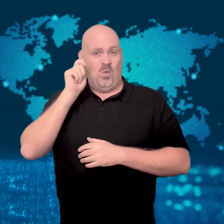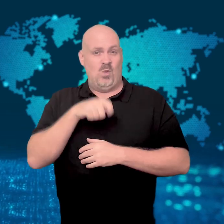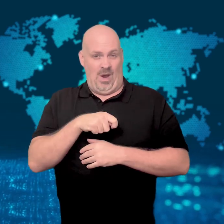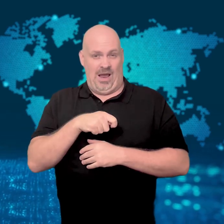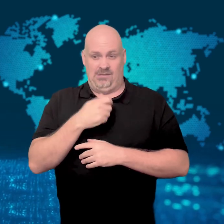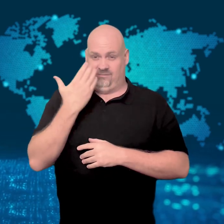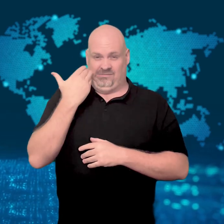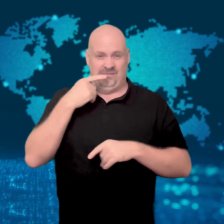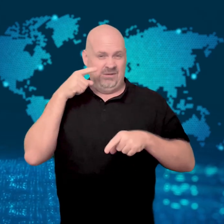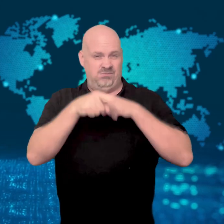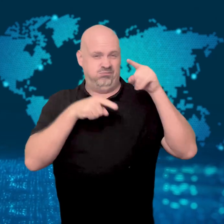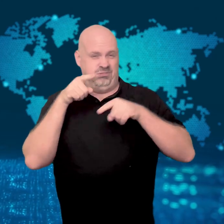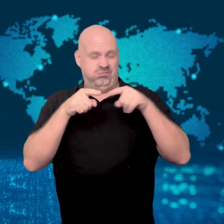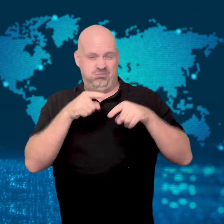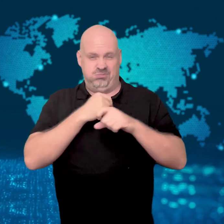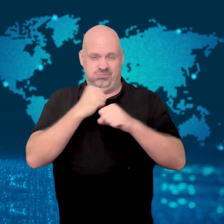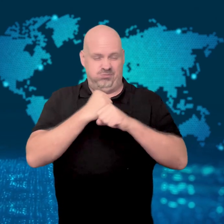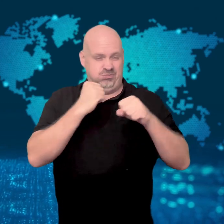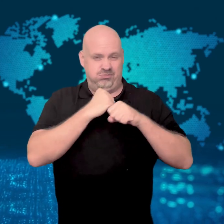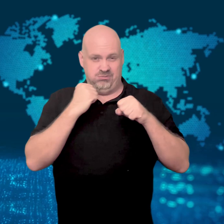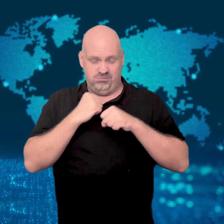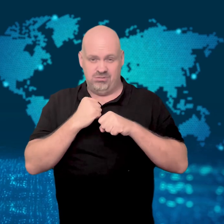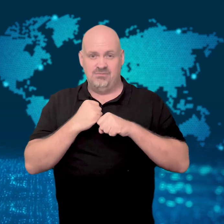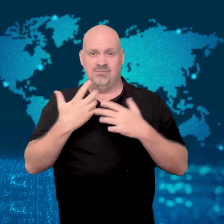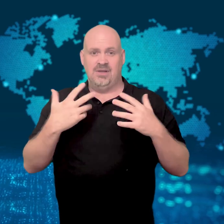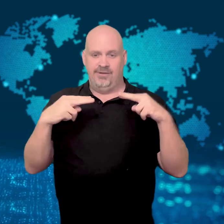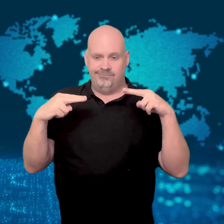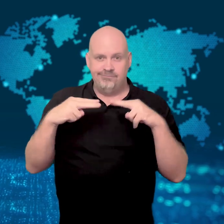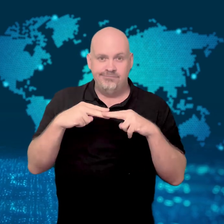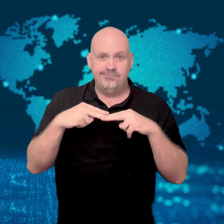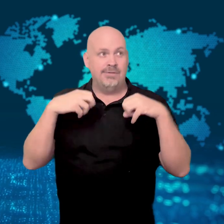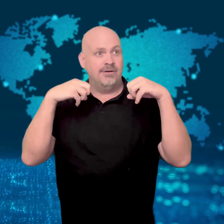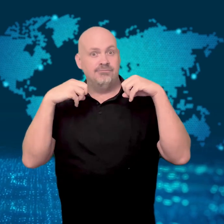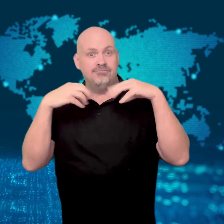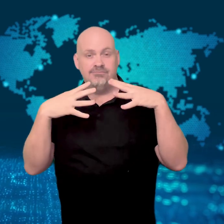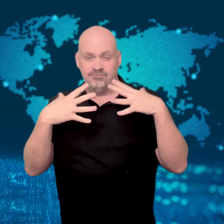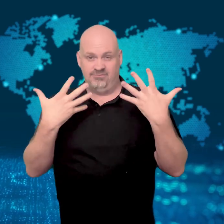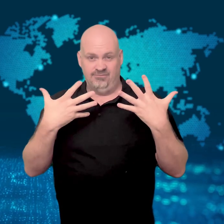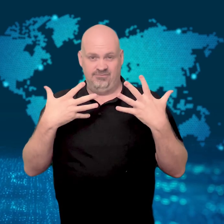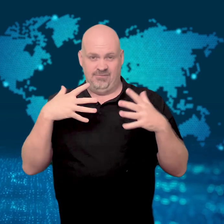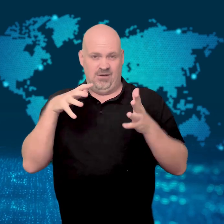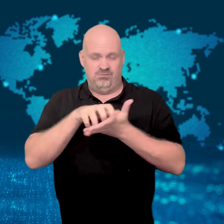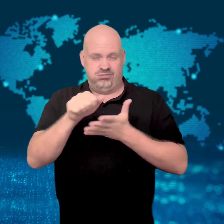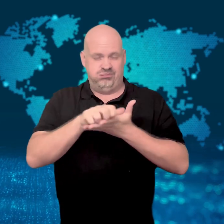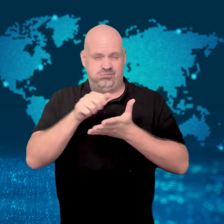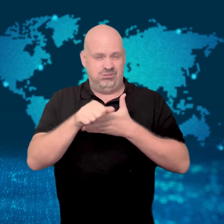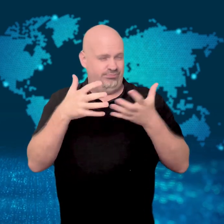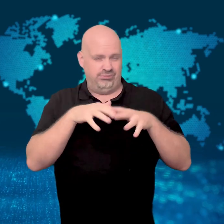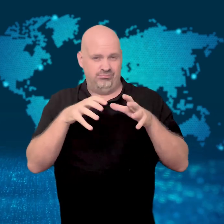Recent attacks on Ukraine have knocked out power and forced emergency blackouts,